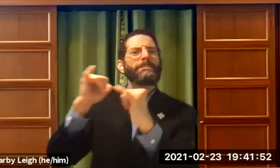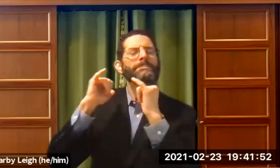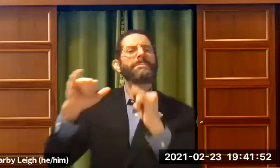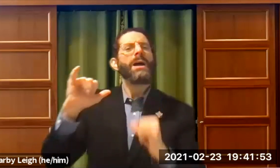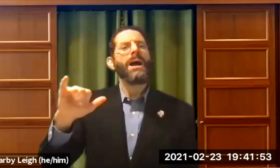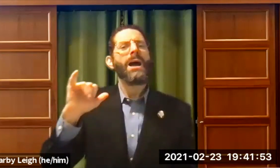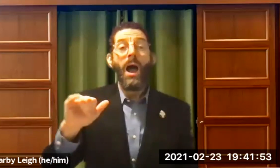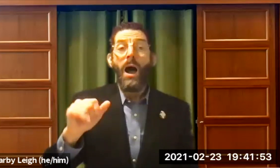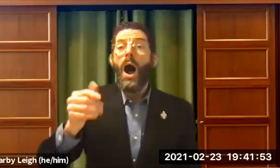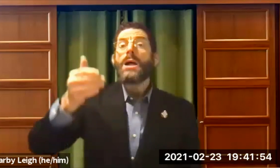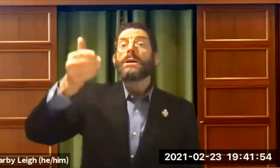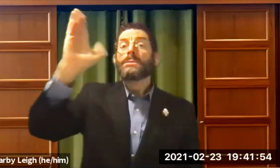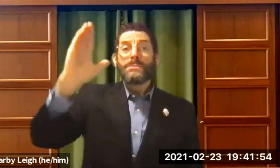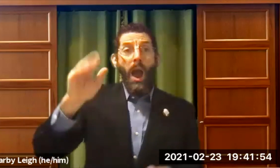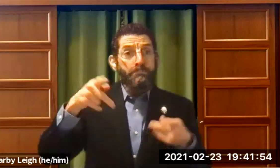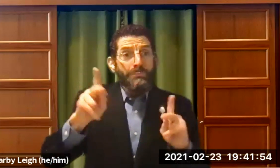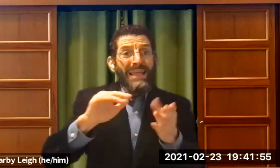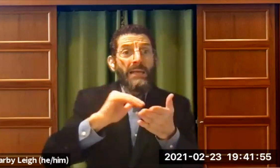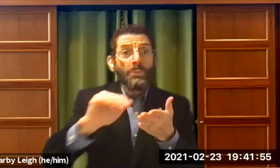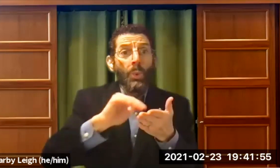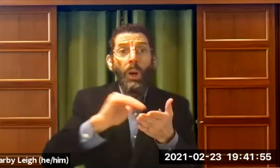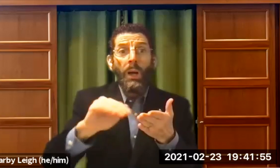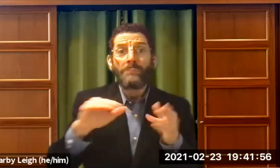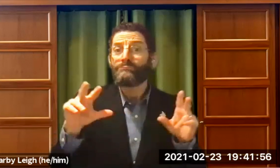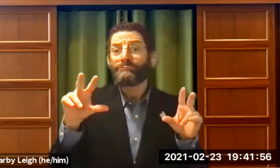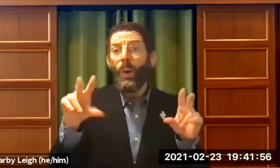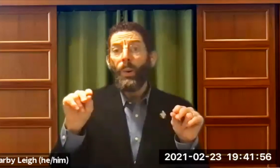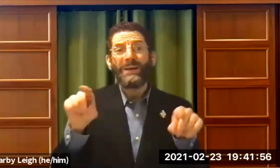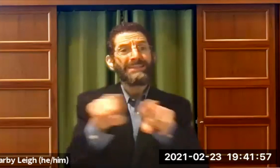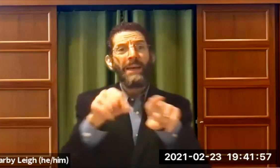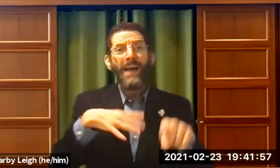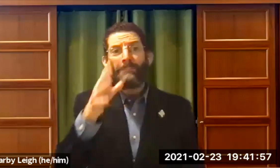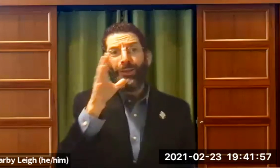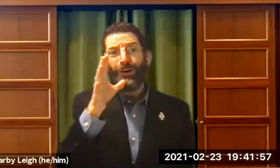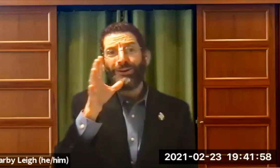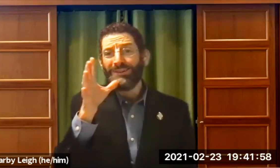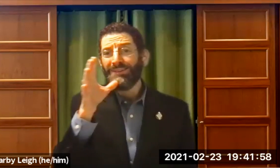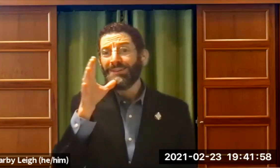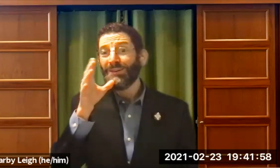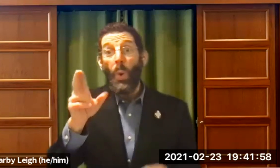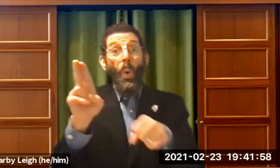I don't speak perfectly, either. And God permitted no excuses.